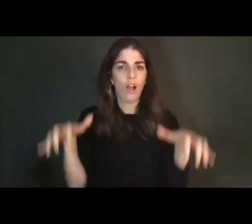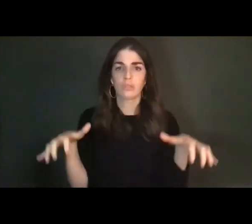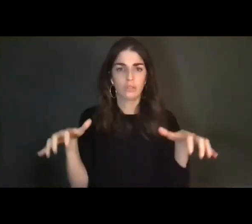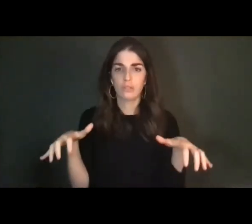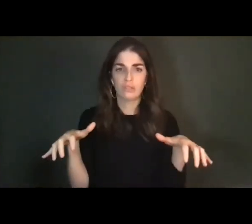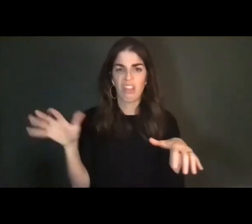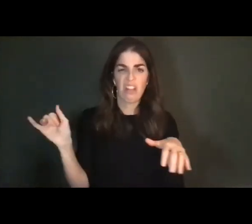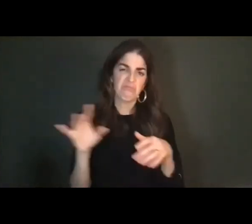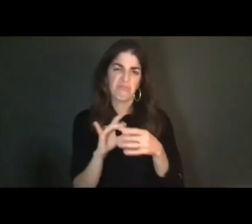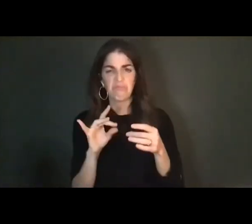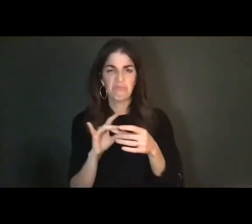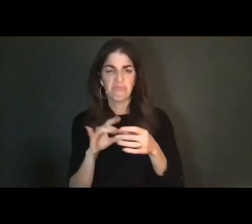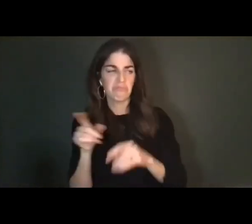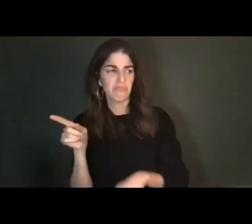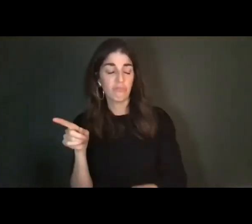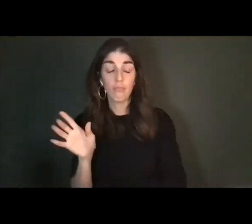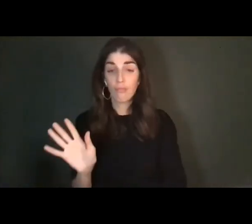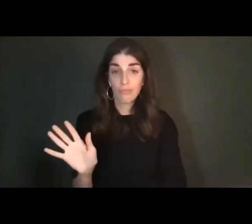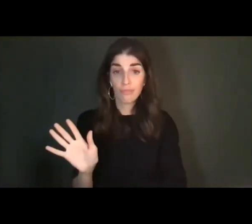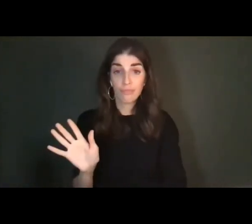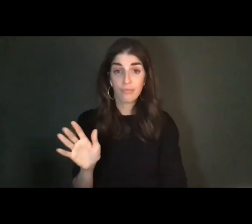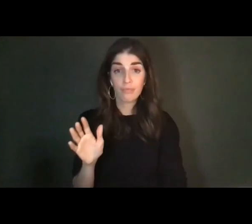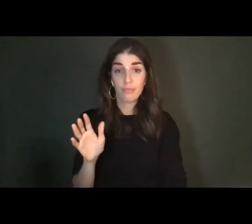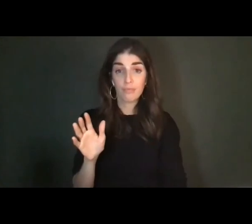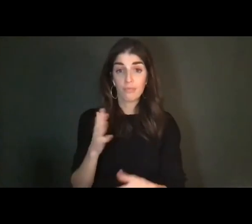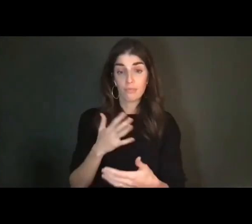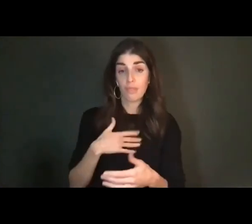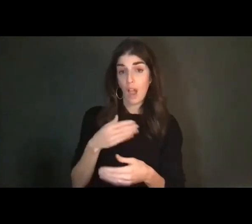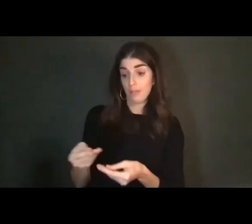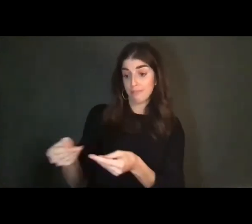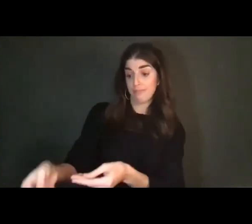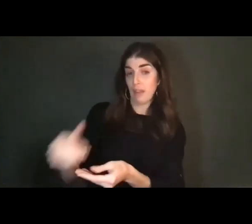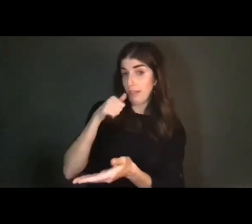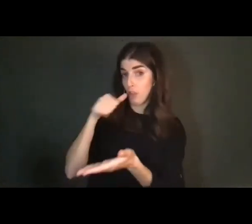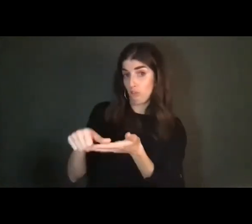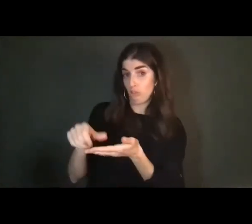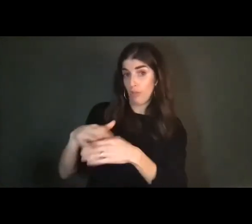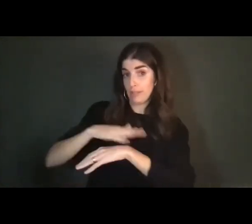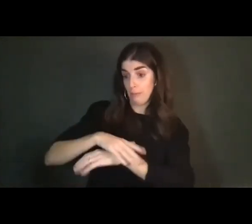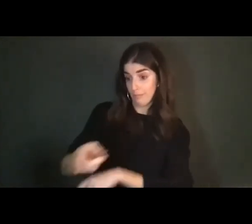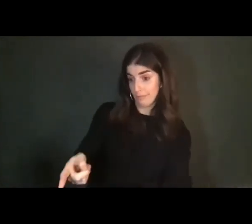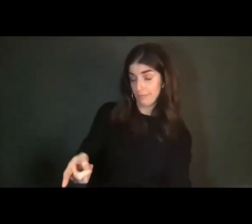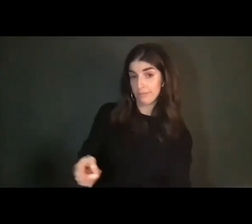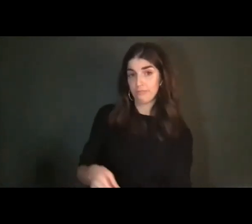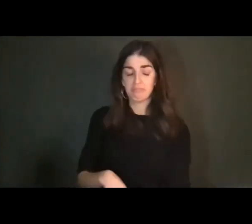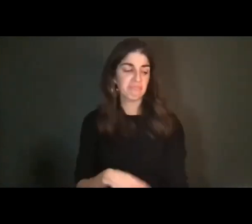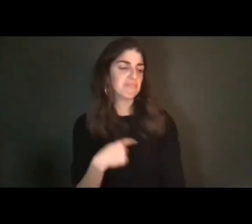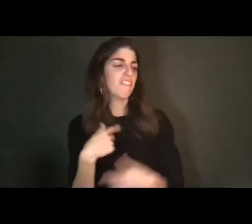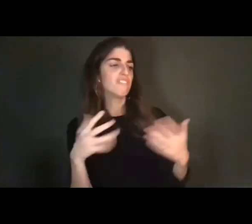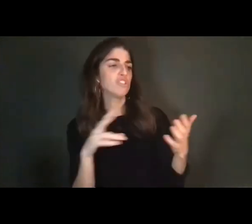"My letter for you is lying there." And he says to me, "I read it."